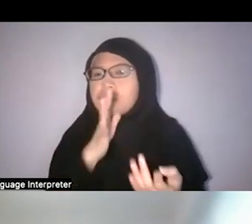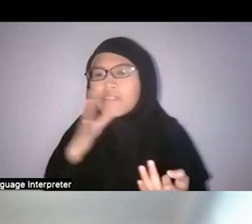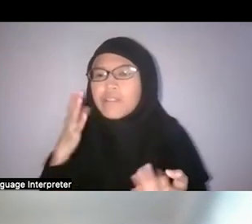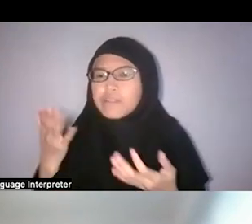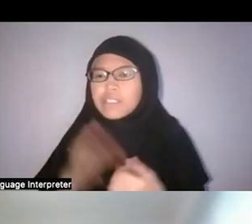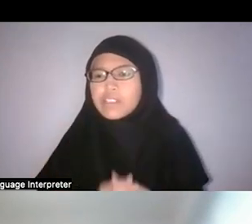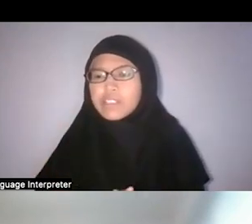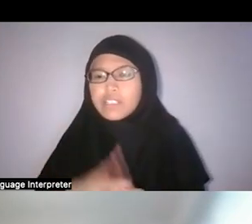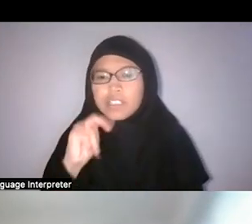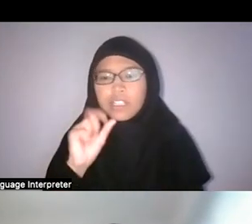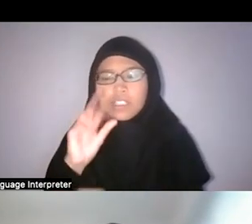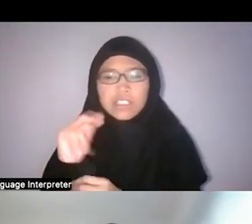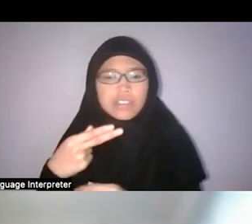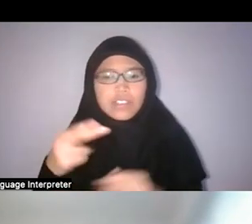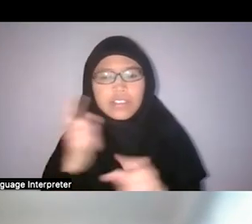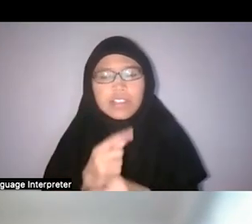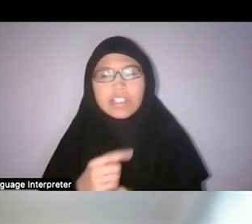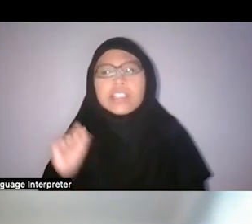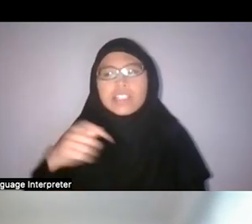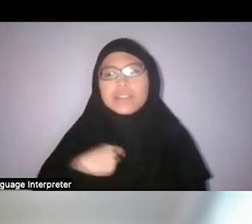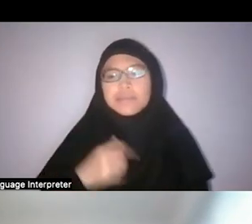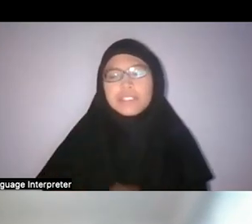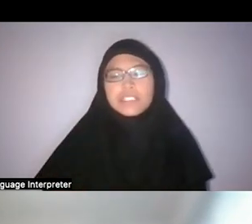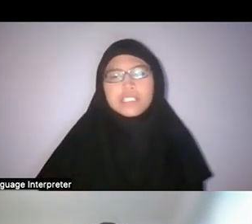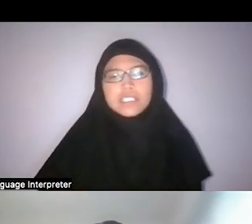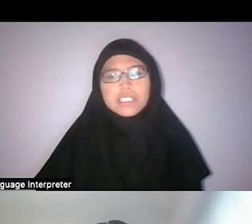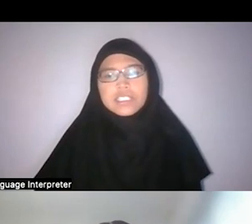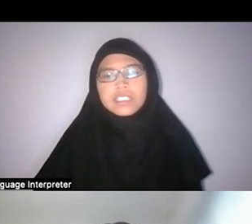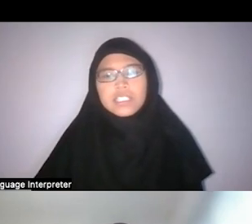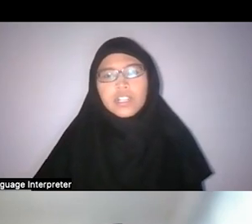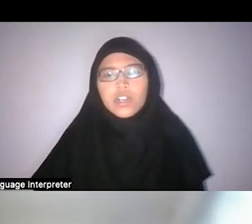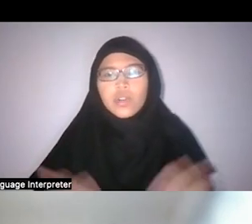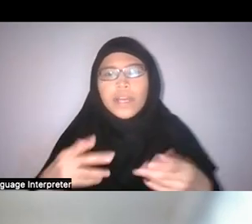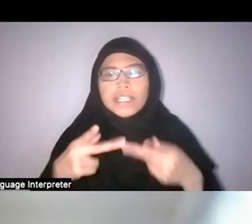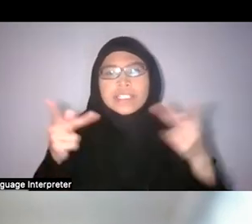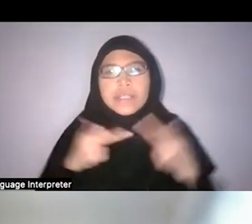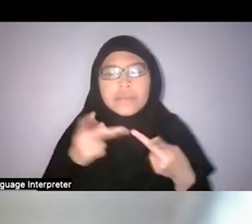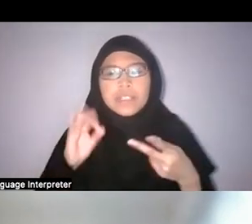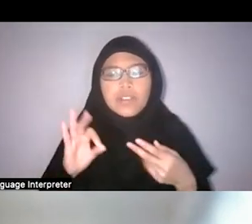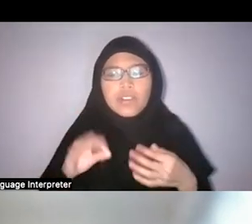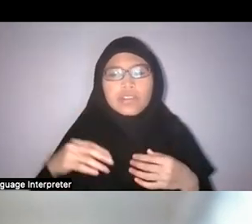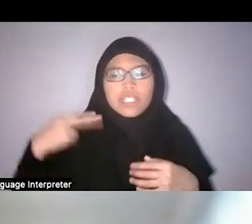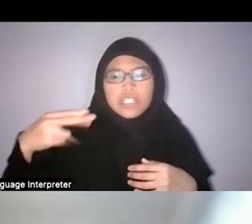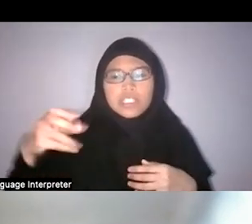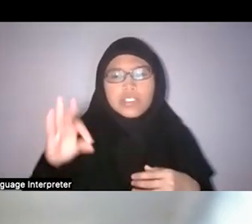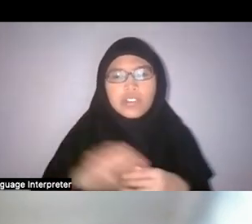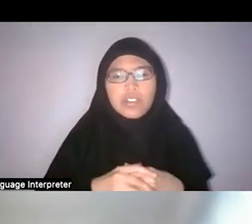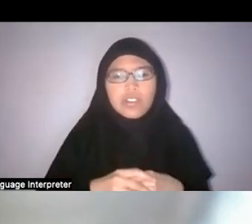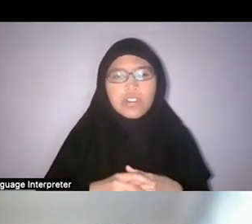Nadirah right? Nadirah: That was me. What is the place of the histories of family farms in our changing food system?